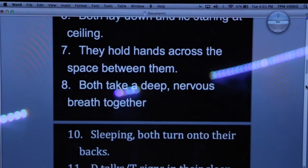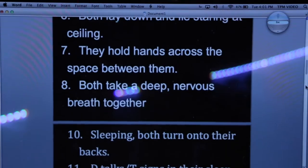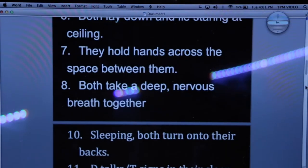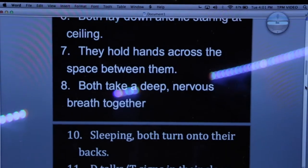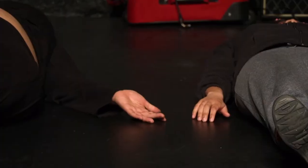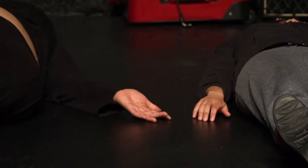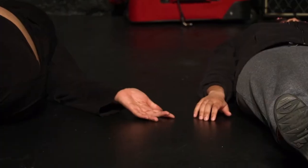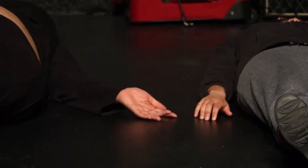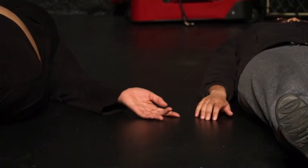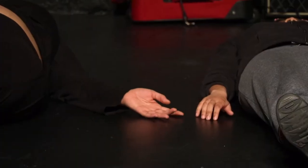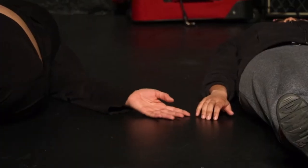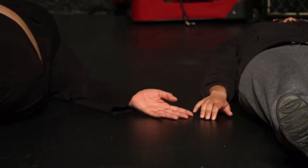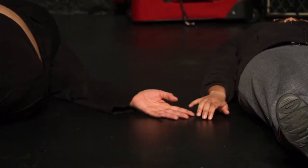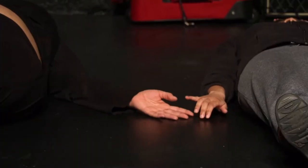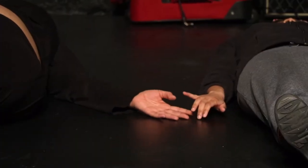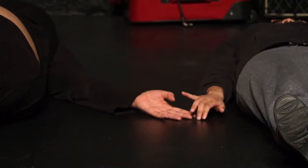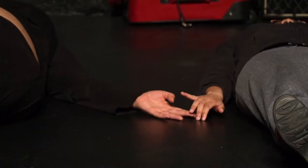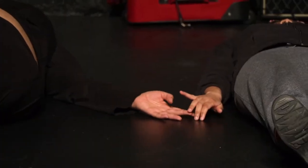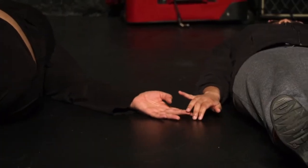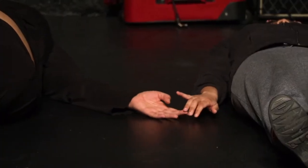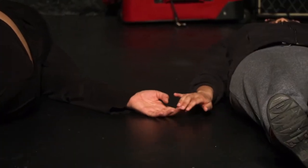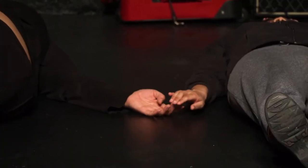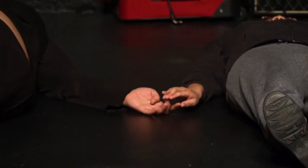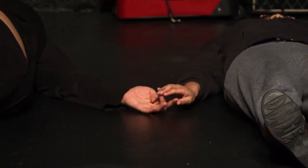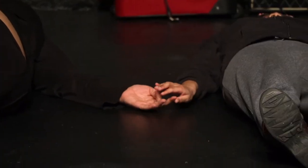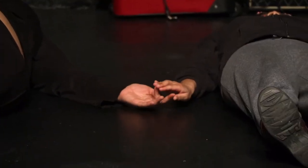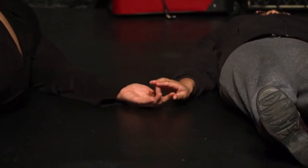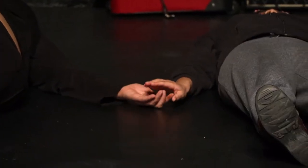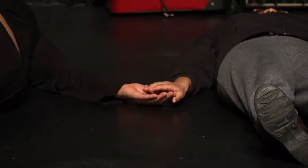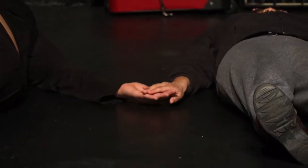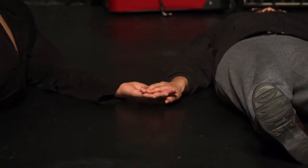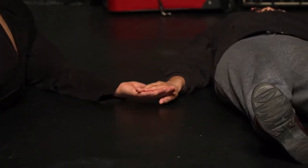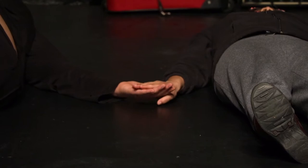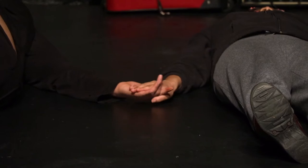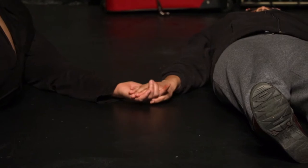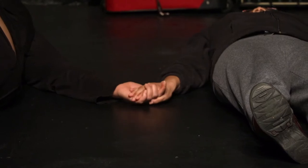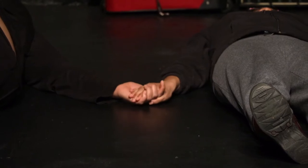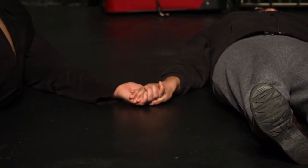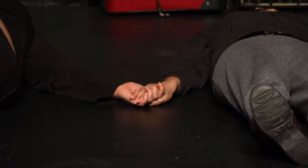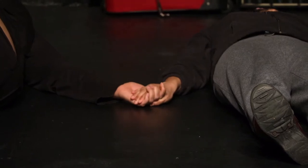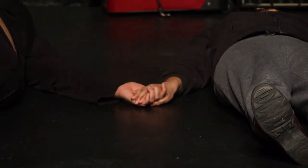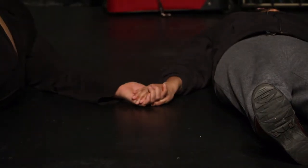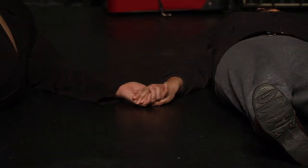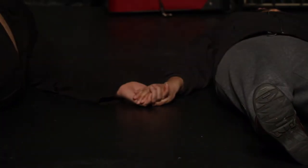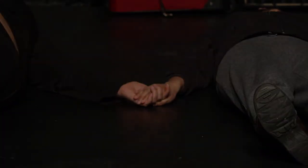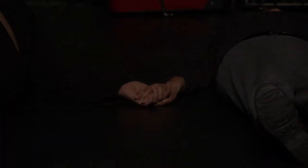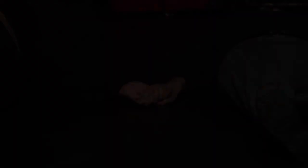of the story we didn't need to labor to to deliver. (song 1980 by Estelle plays)